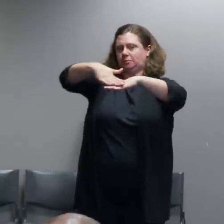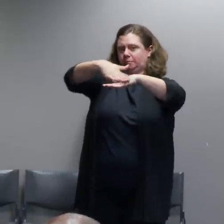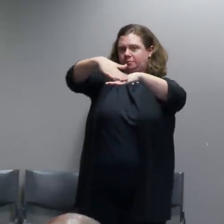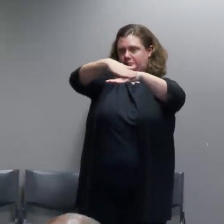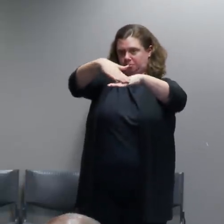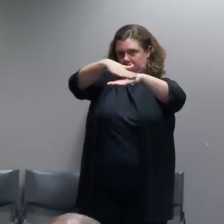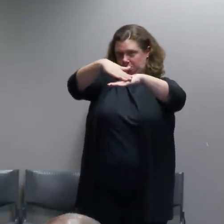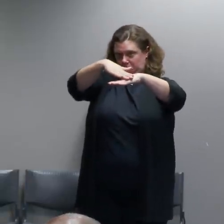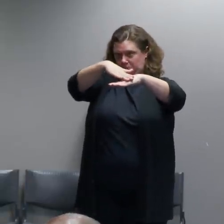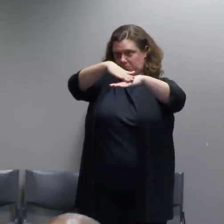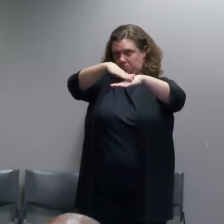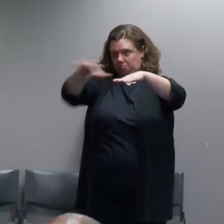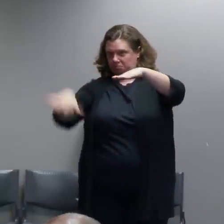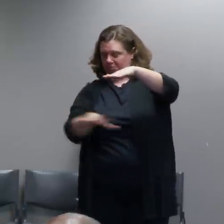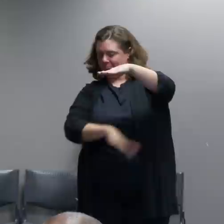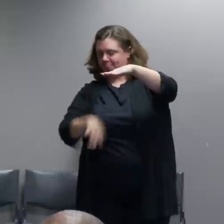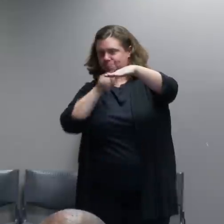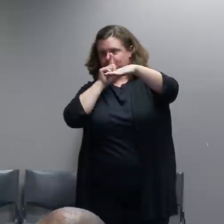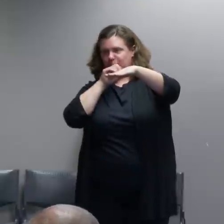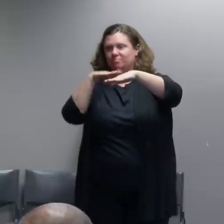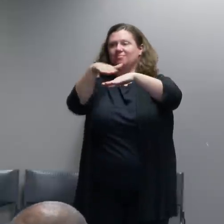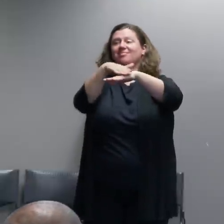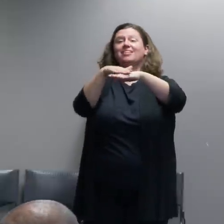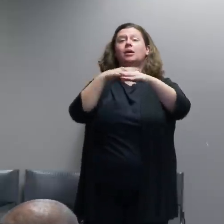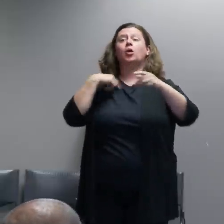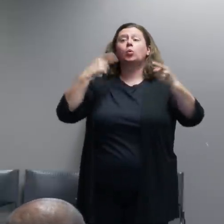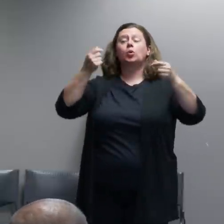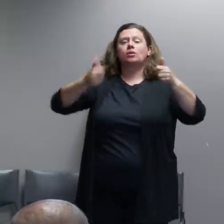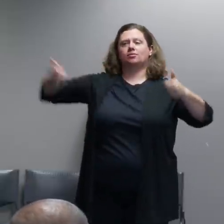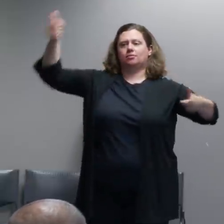philosophy in the Police Bureau has shifted a lot over the last 10 years and